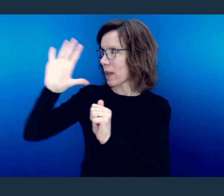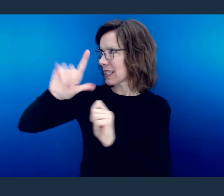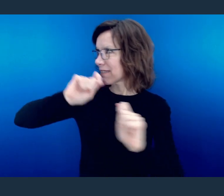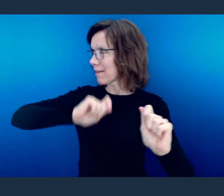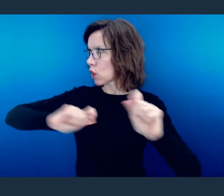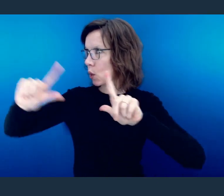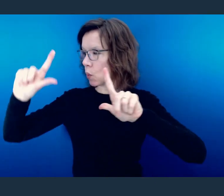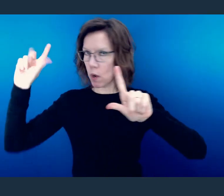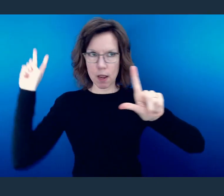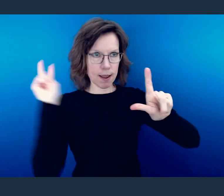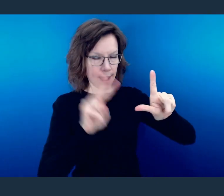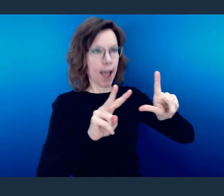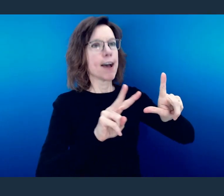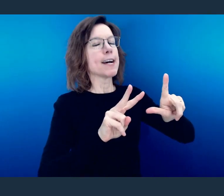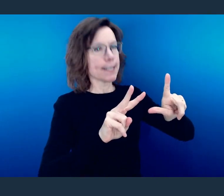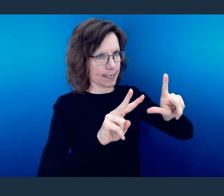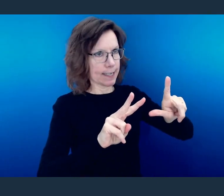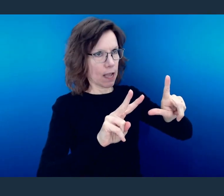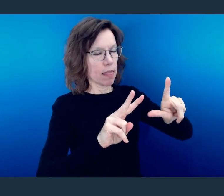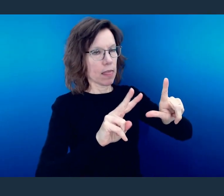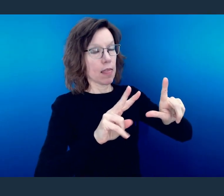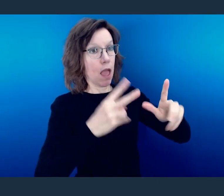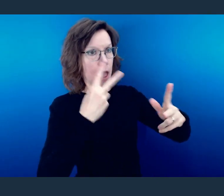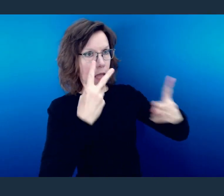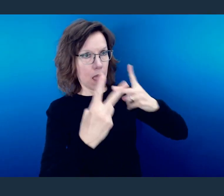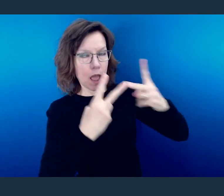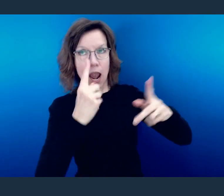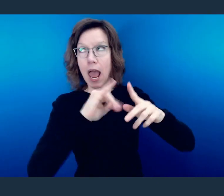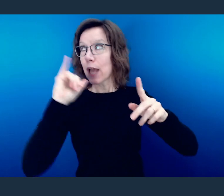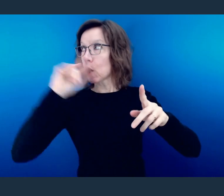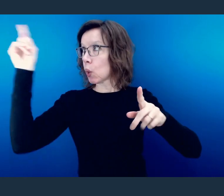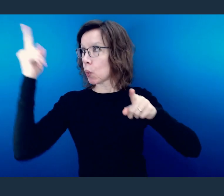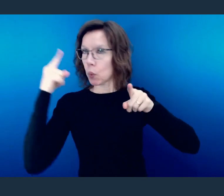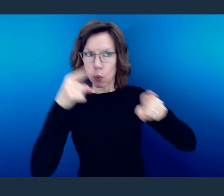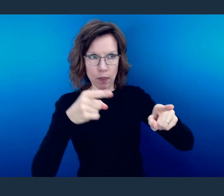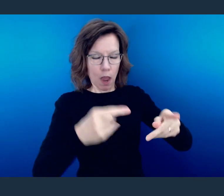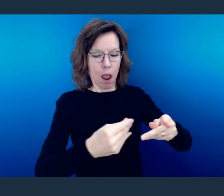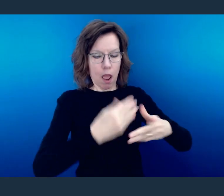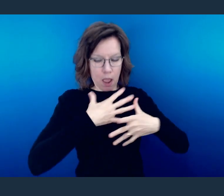word of God to then conform how you function based on what you know.